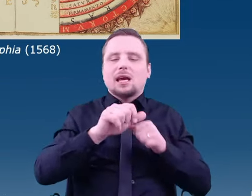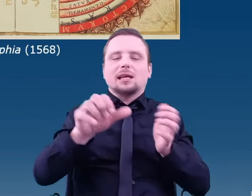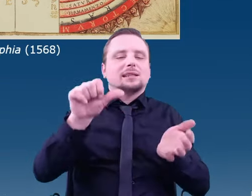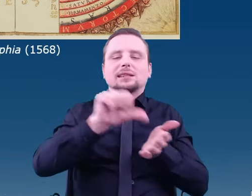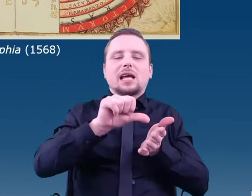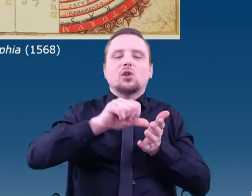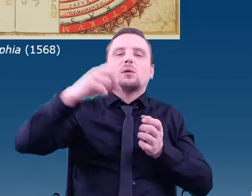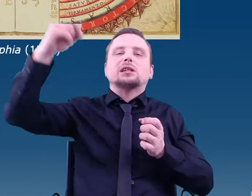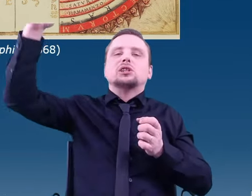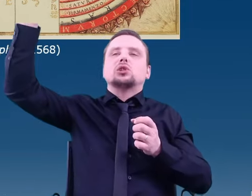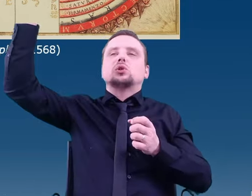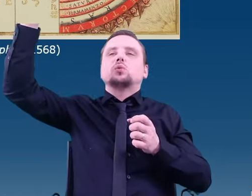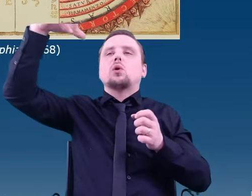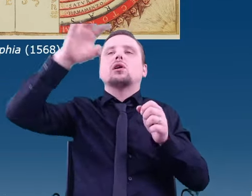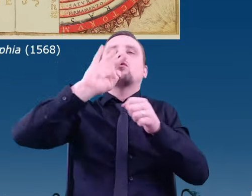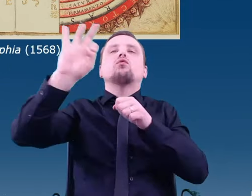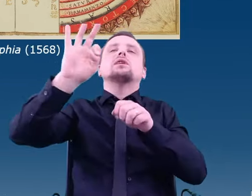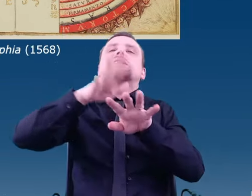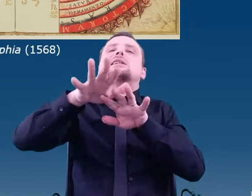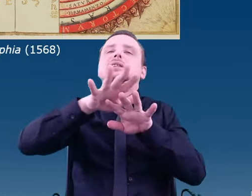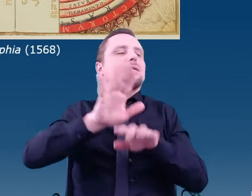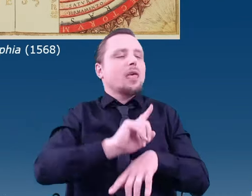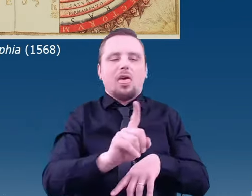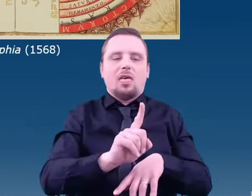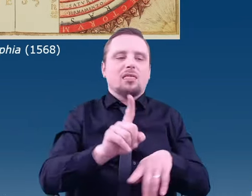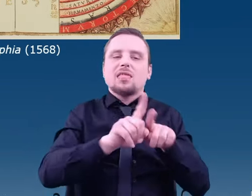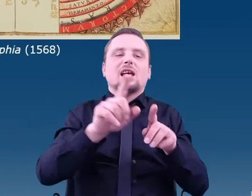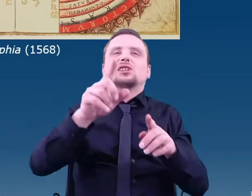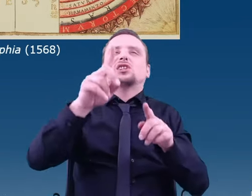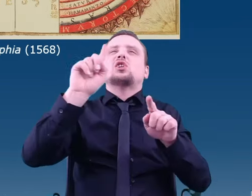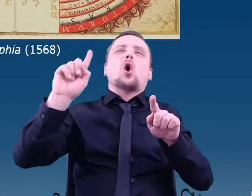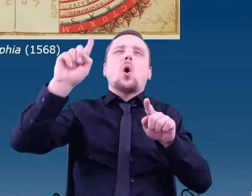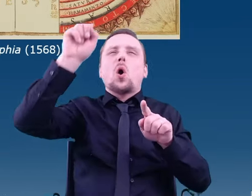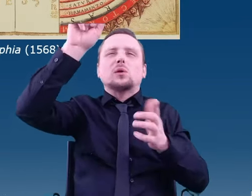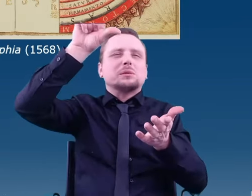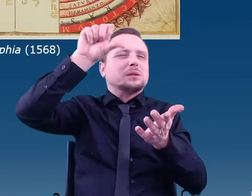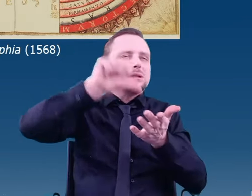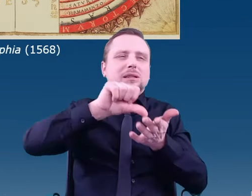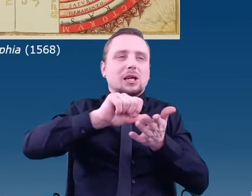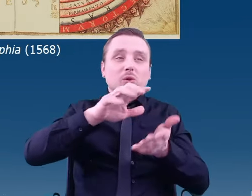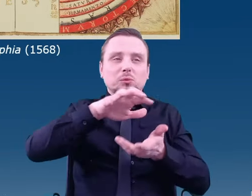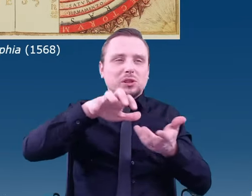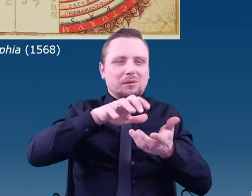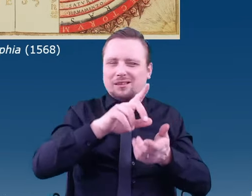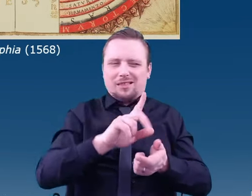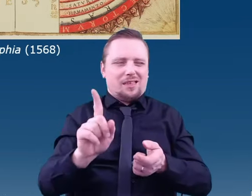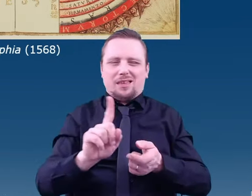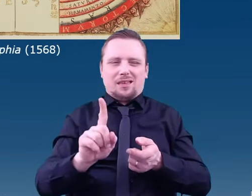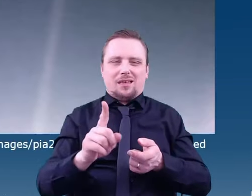Therefore, thinking that extraterrestrial life shall look the same as that on Earth is utterly unfounded.